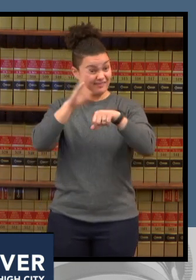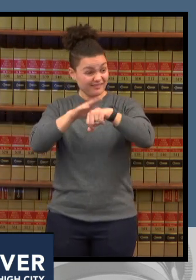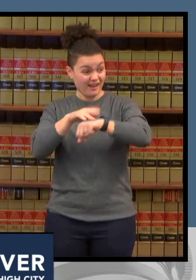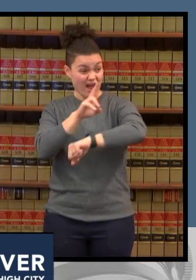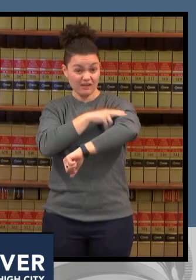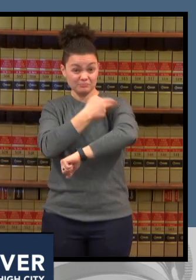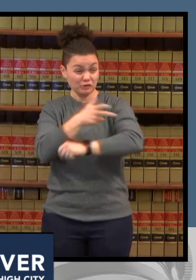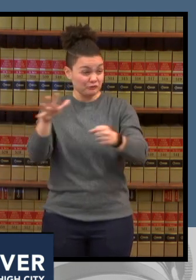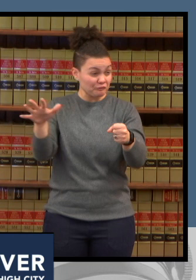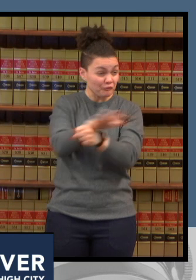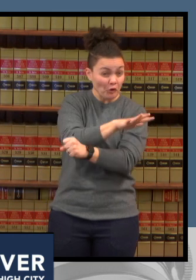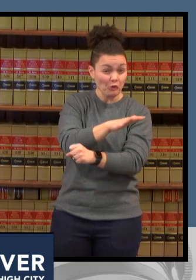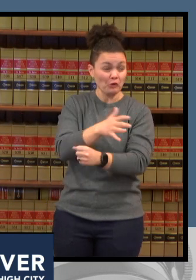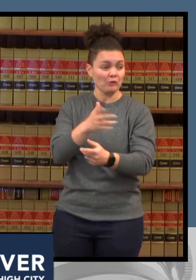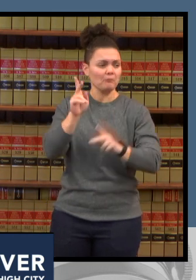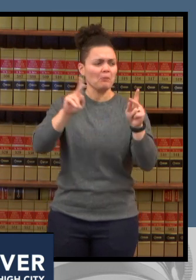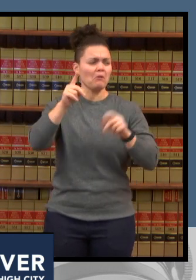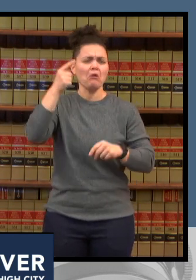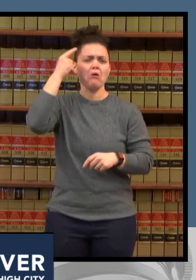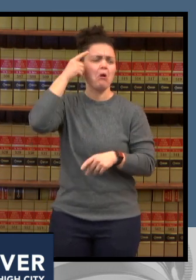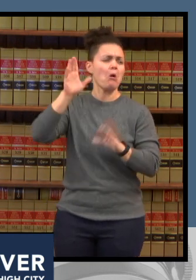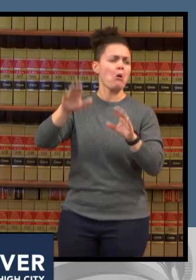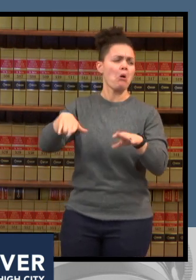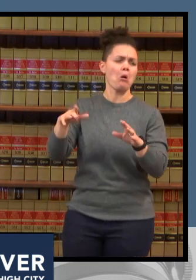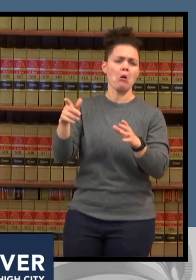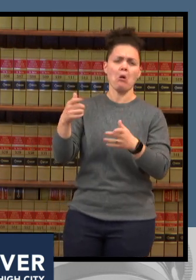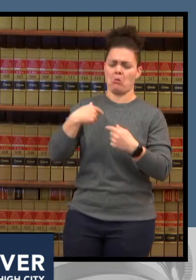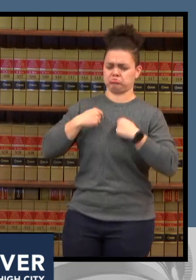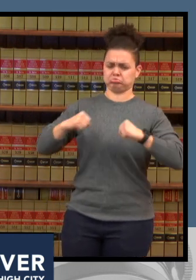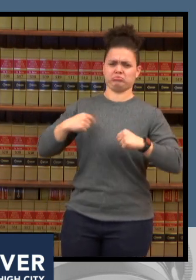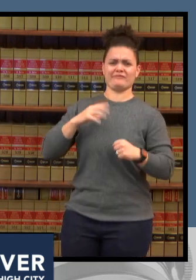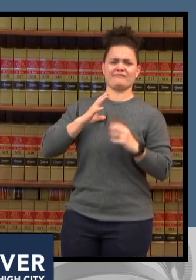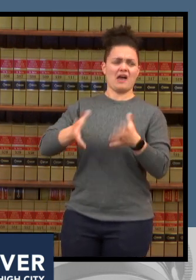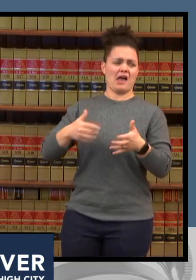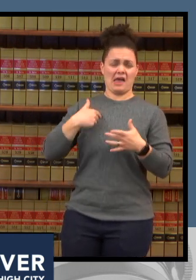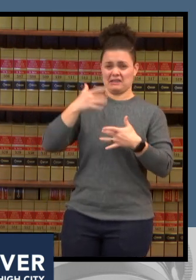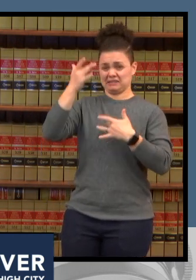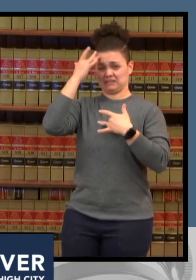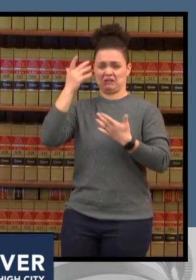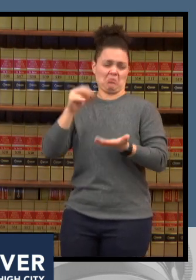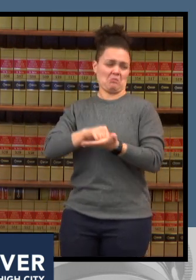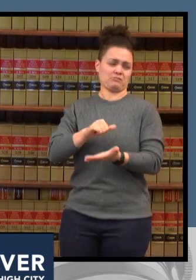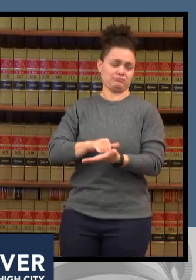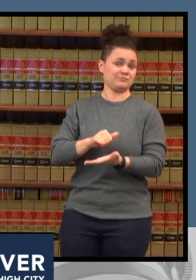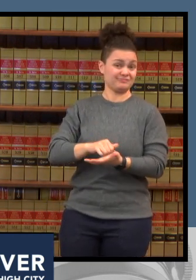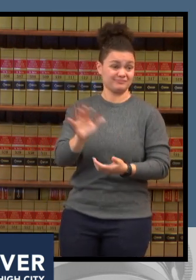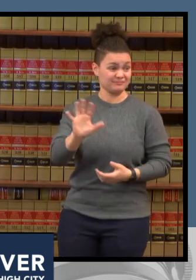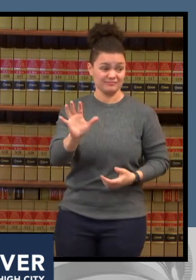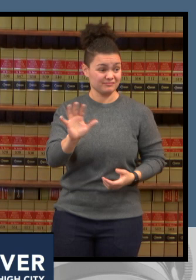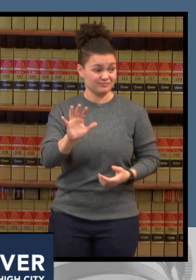fine they think they're in great shape and maybe they are but that wasn't enough to keep them from